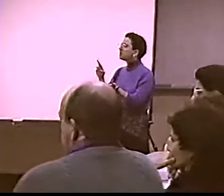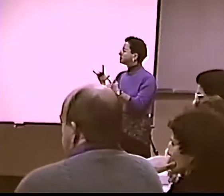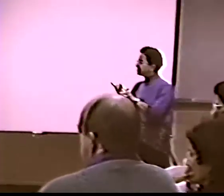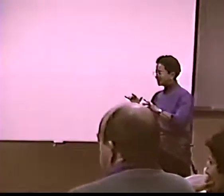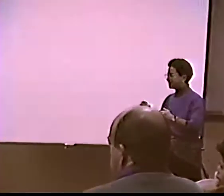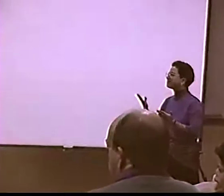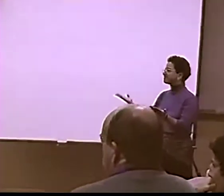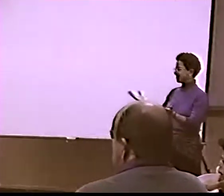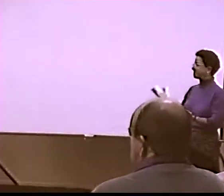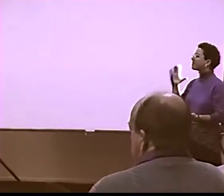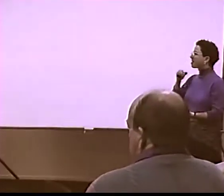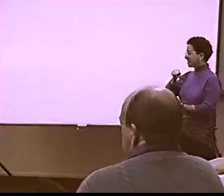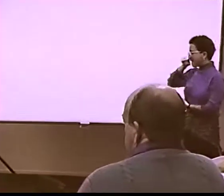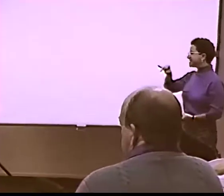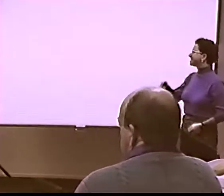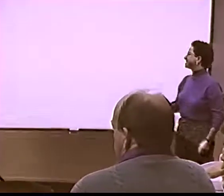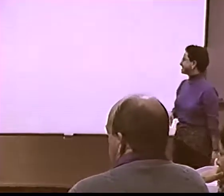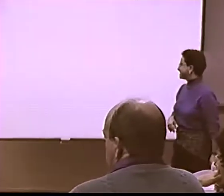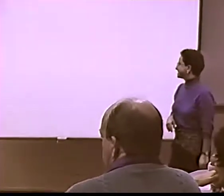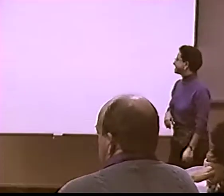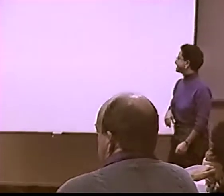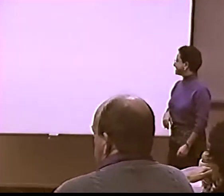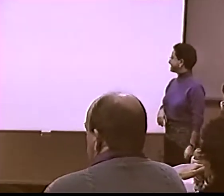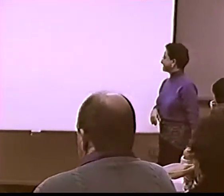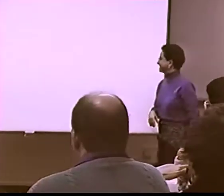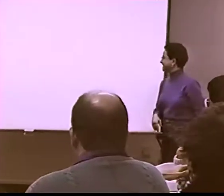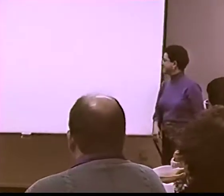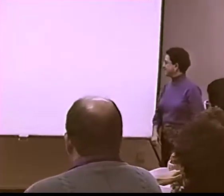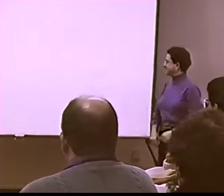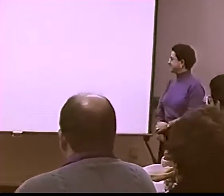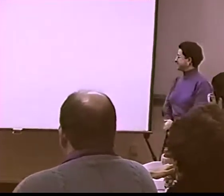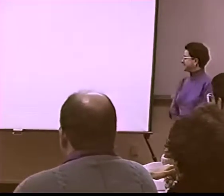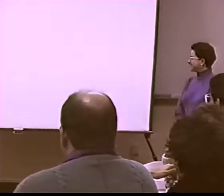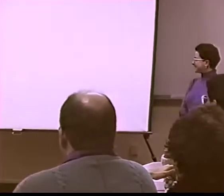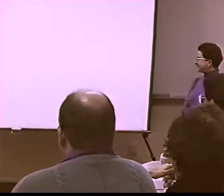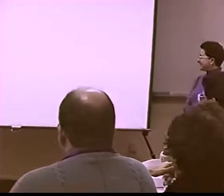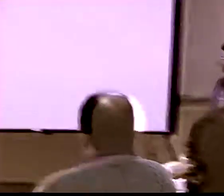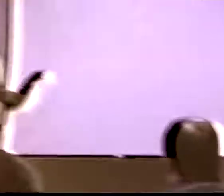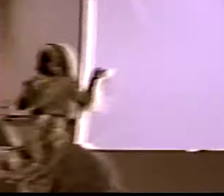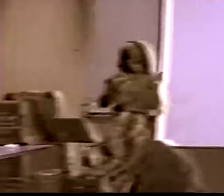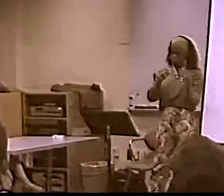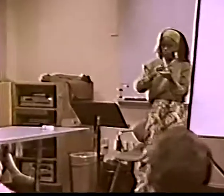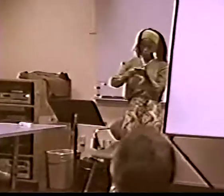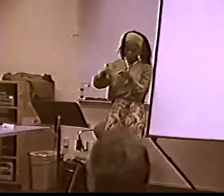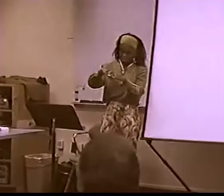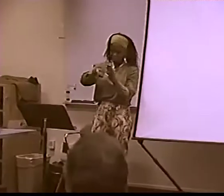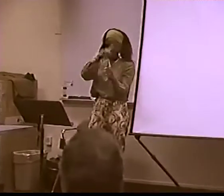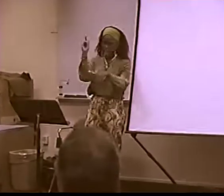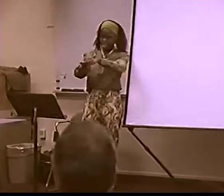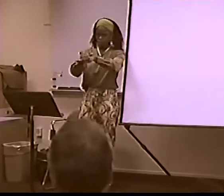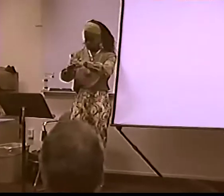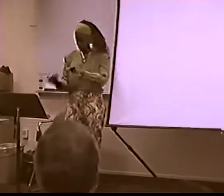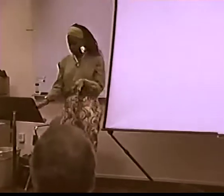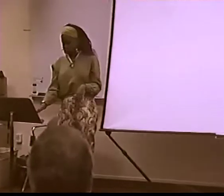AND THEN YOU COULD HEAR IT THE WAY IT SHOULD BE DONE, WITHOUT ANY ... YOU KNOW, I WOULD LOVE THAT. THANK YOU.